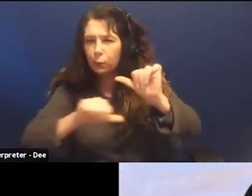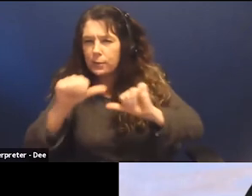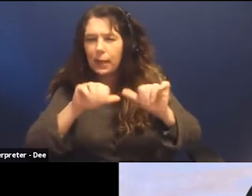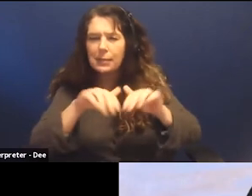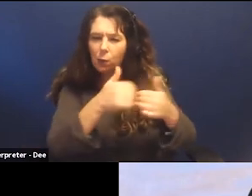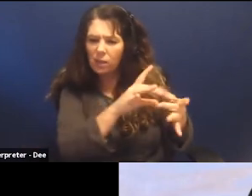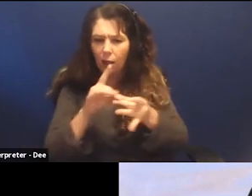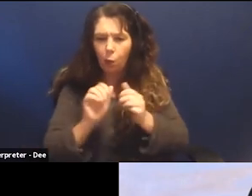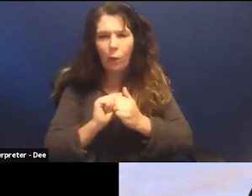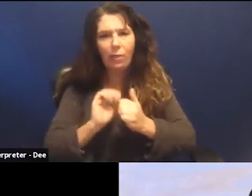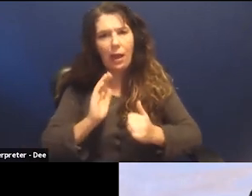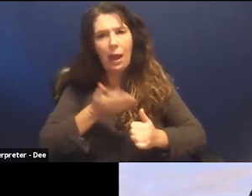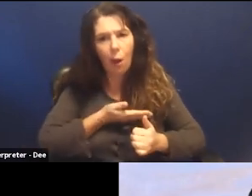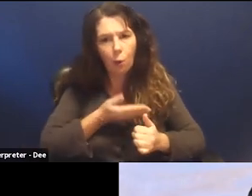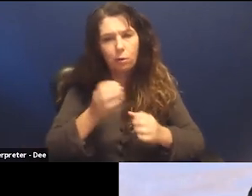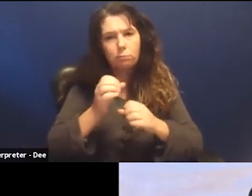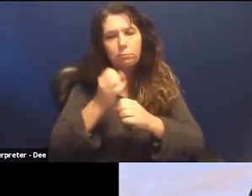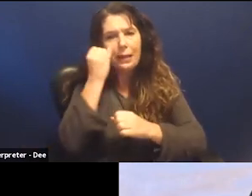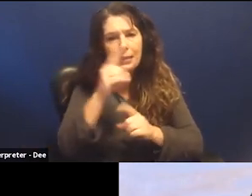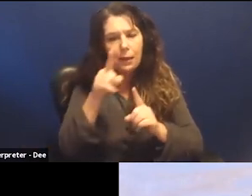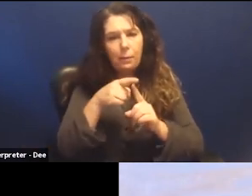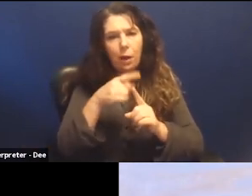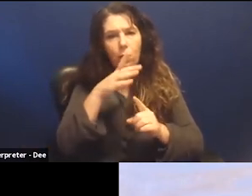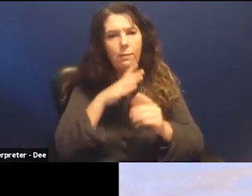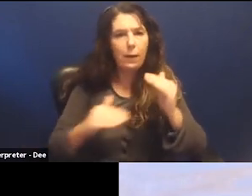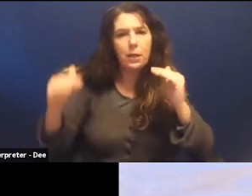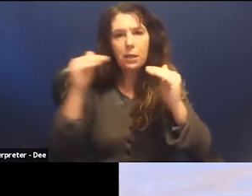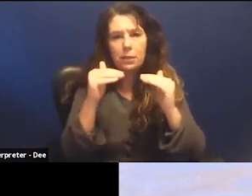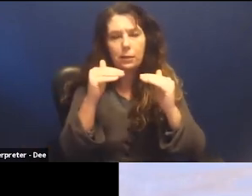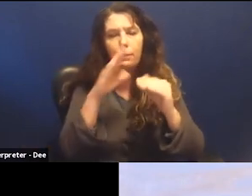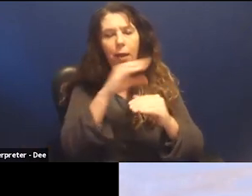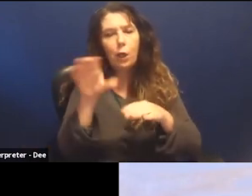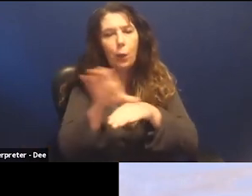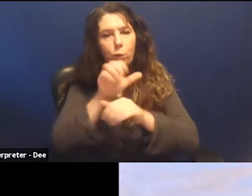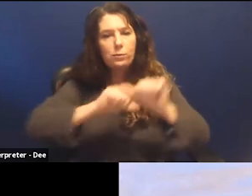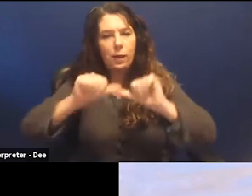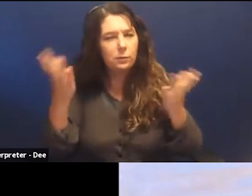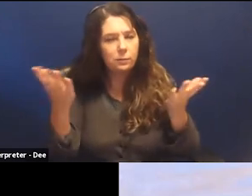have about feminism and computer science.